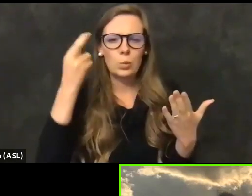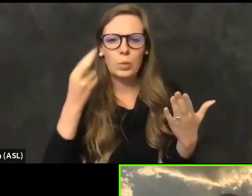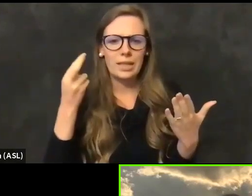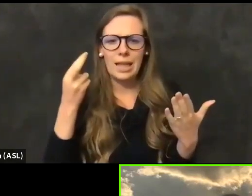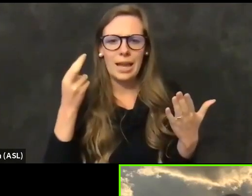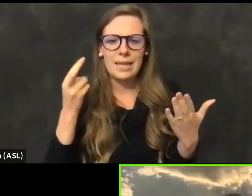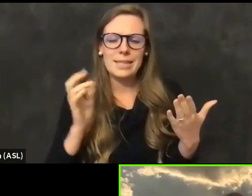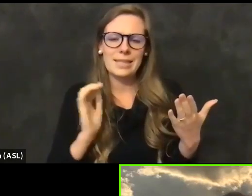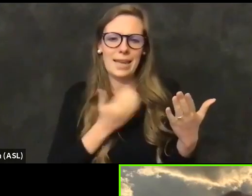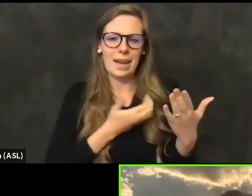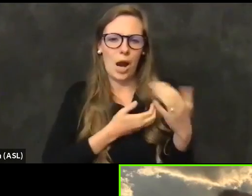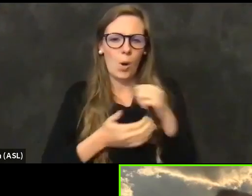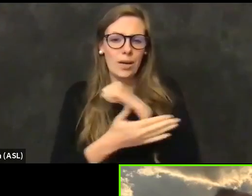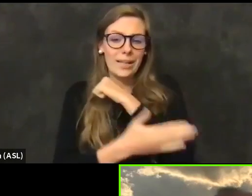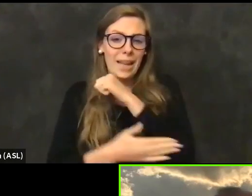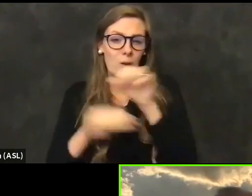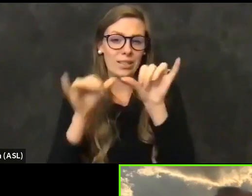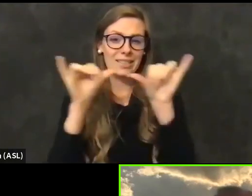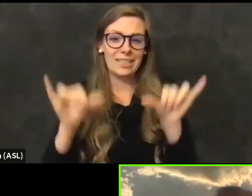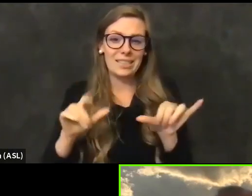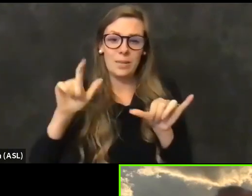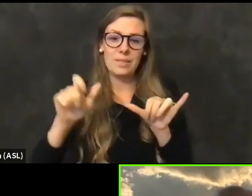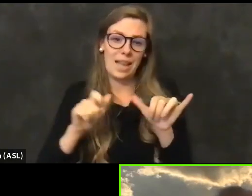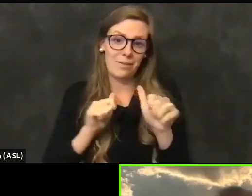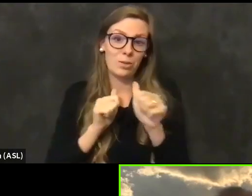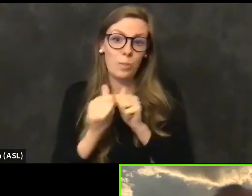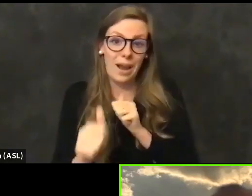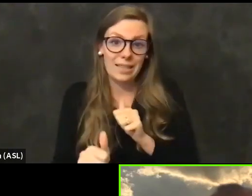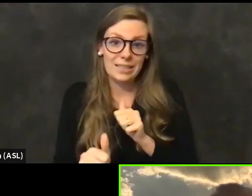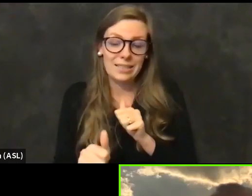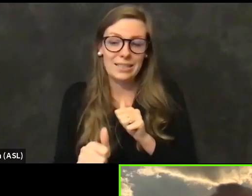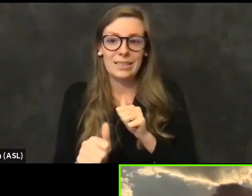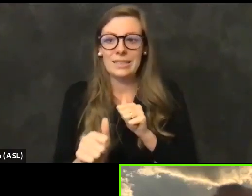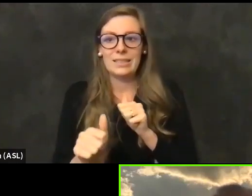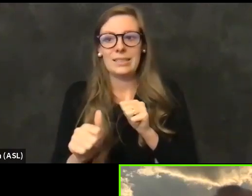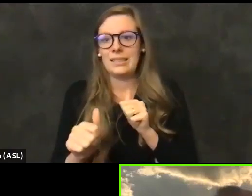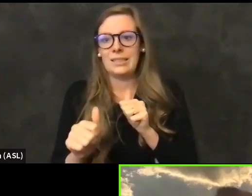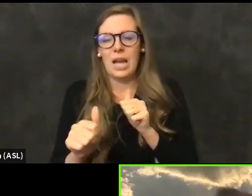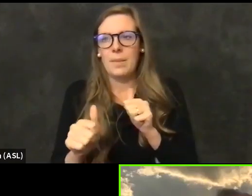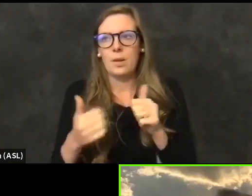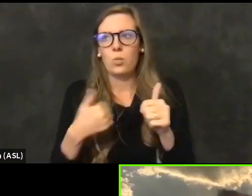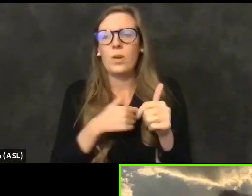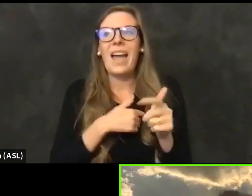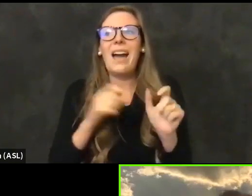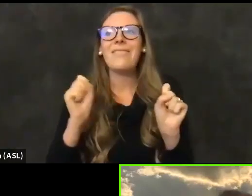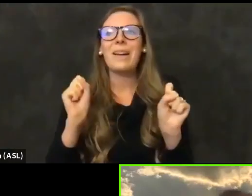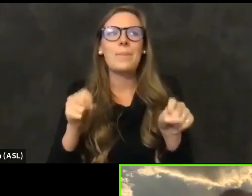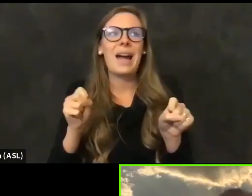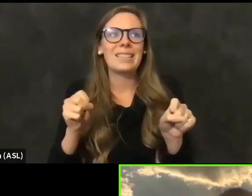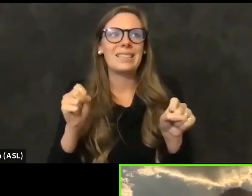different county systems have capacity far beyond what the vaccine allocation is.